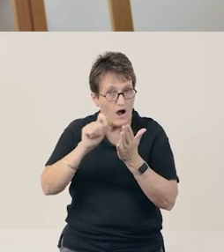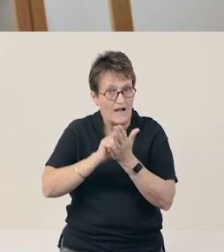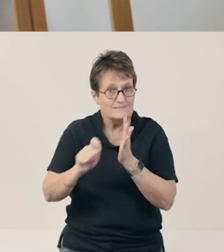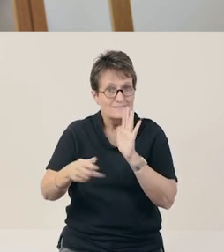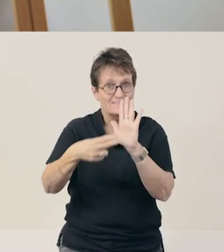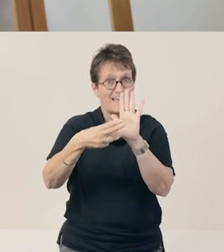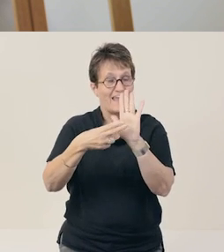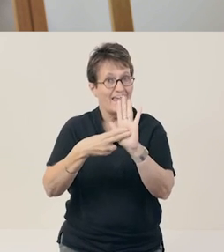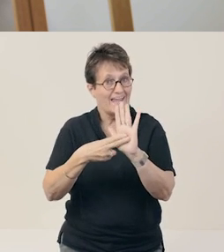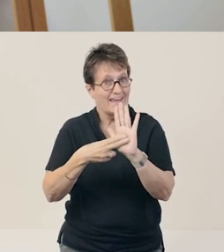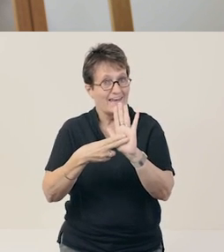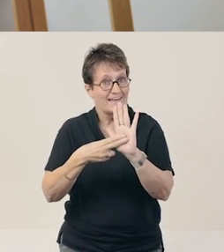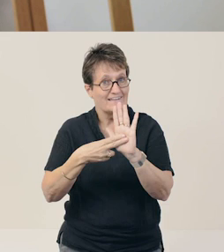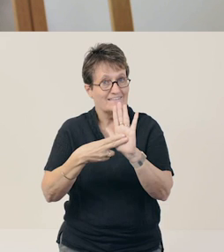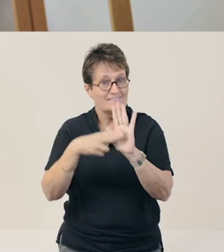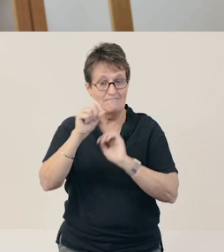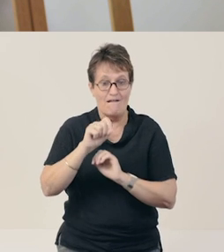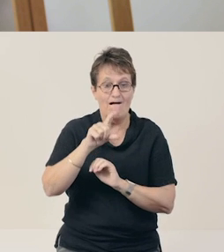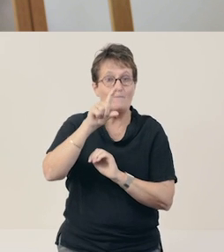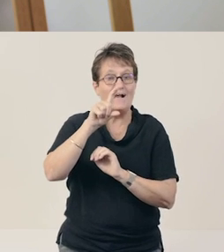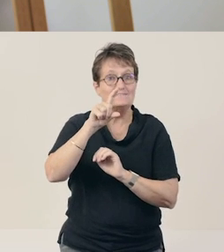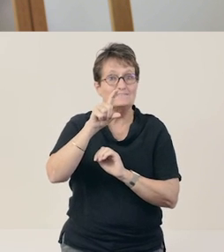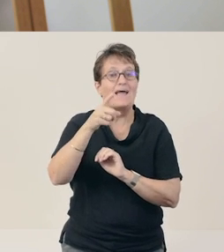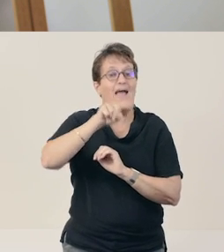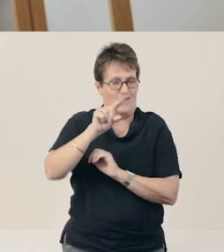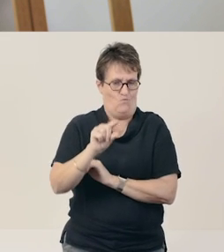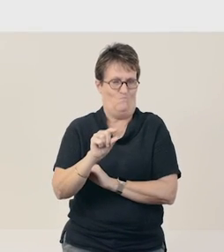to see how to write upper-case N, and lower-case n.